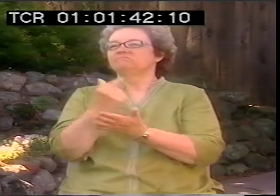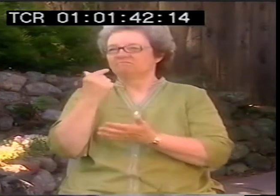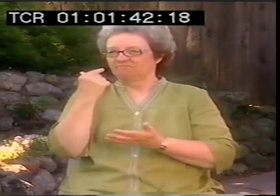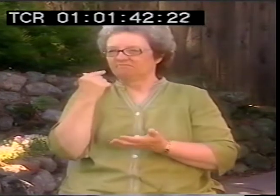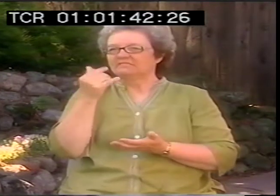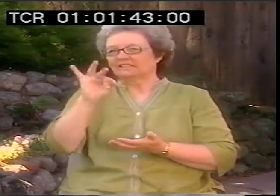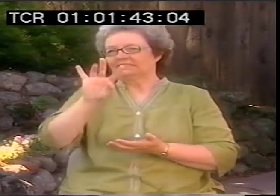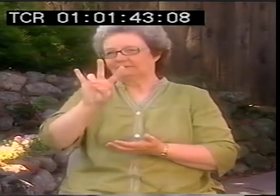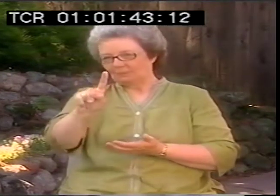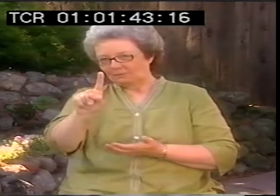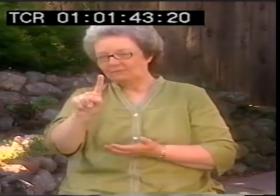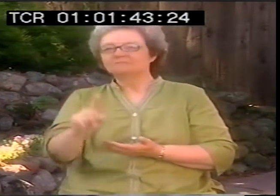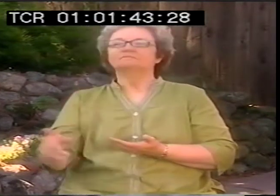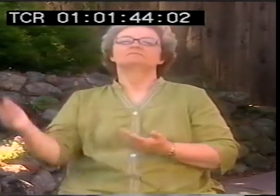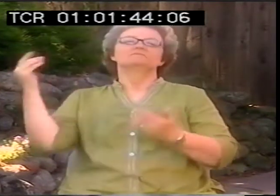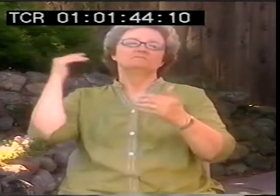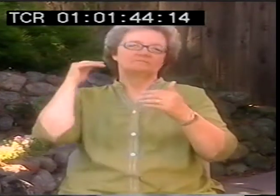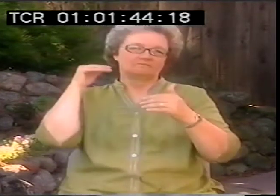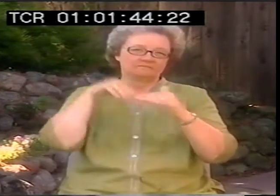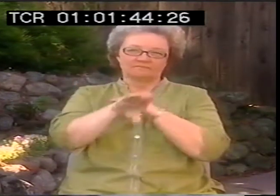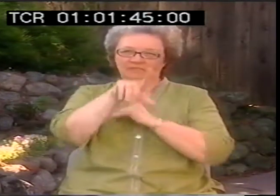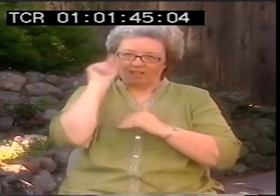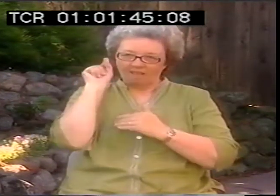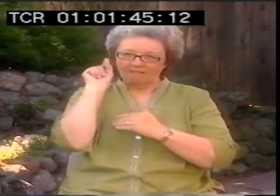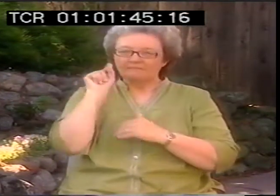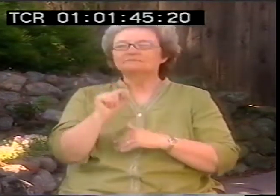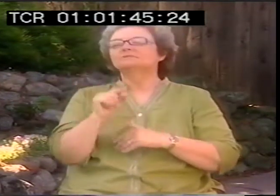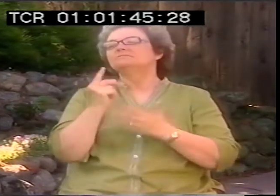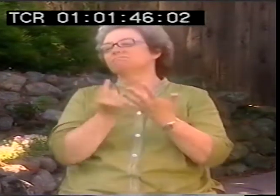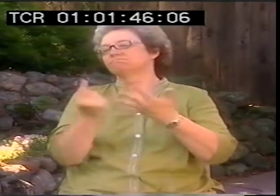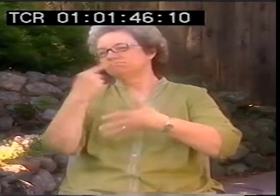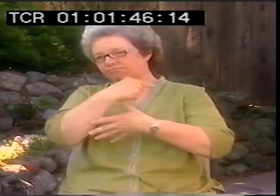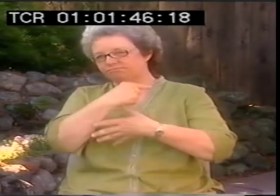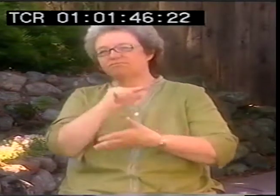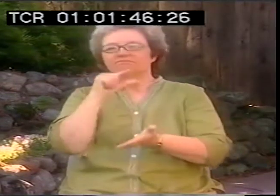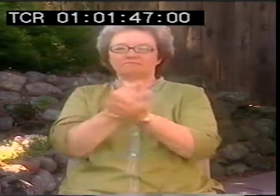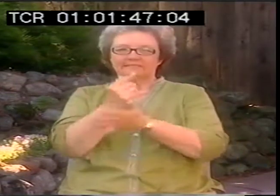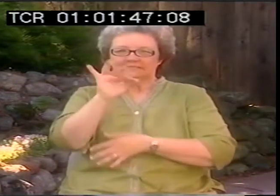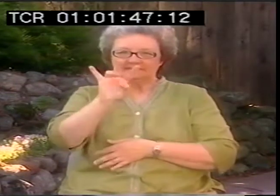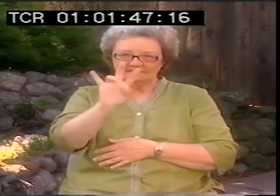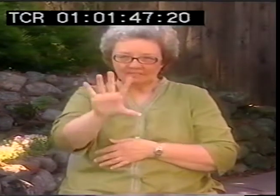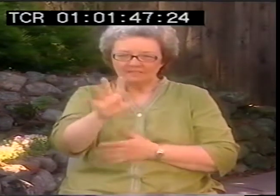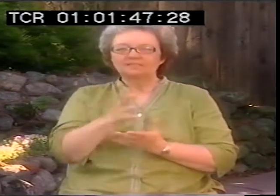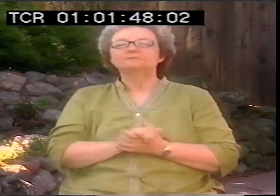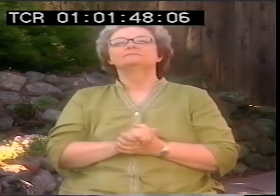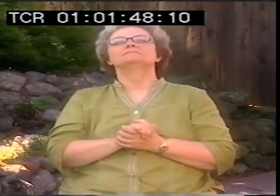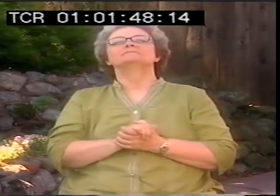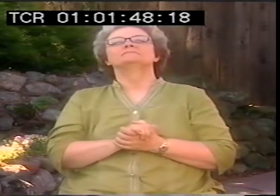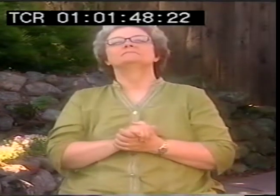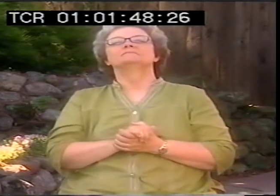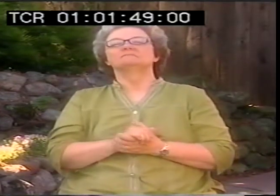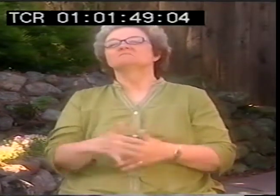And then I graduated in 1971, went into Gallaudet, graduated in '75.